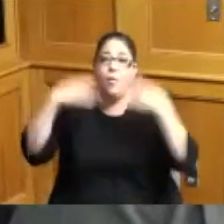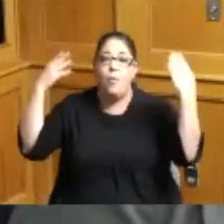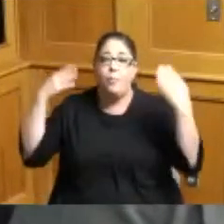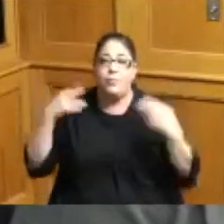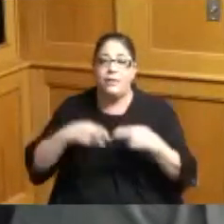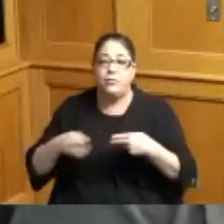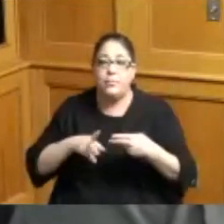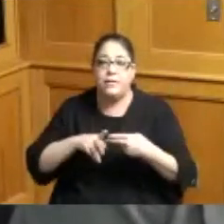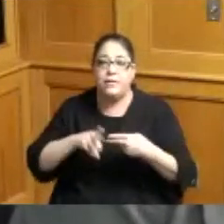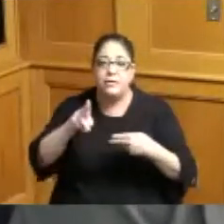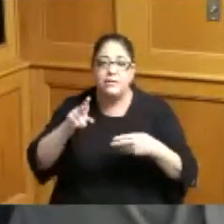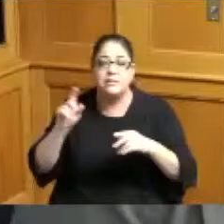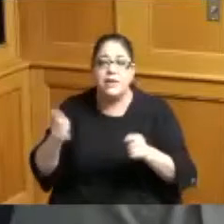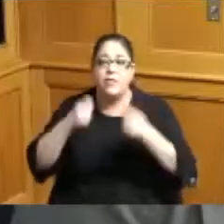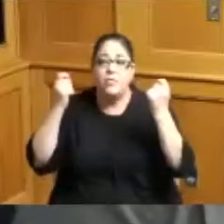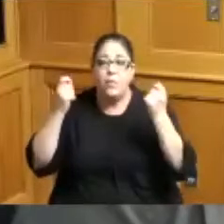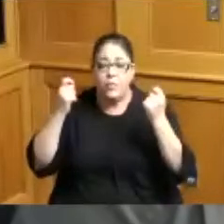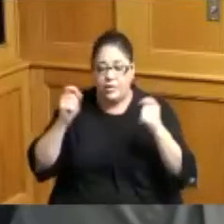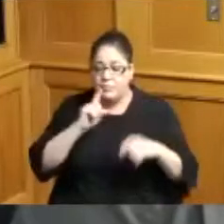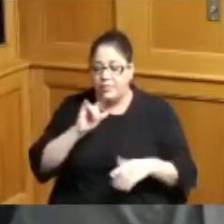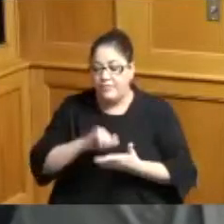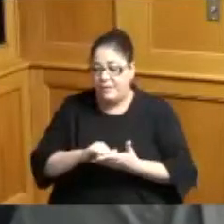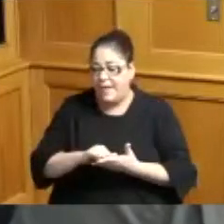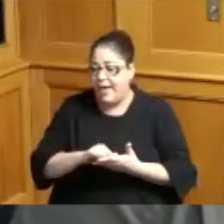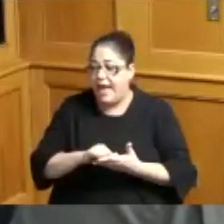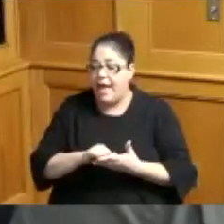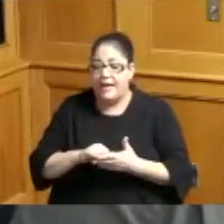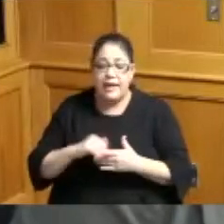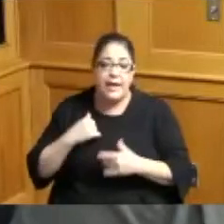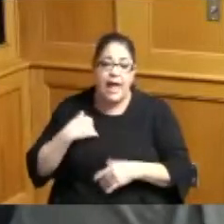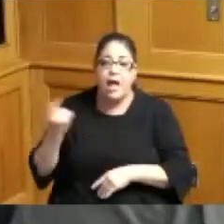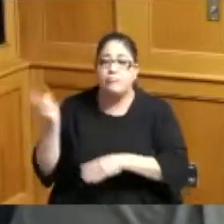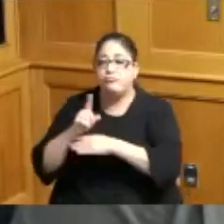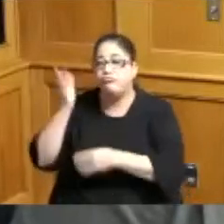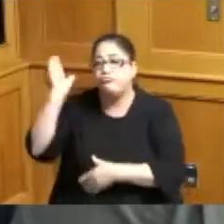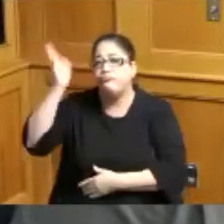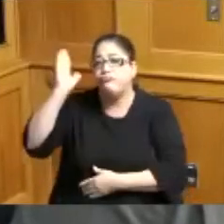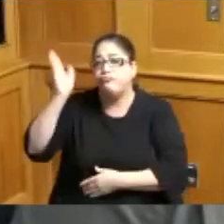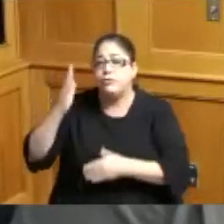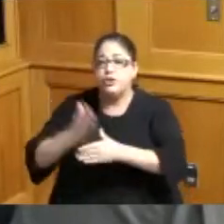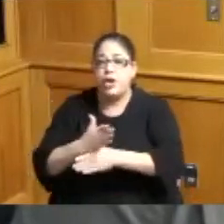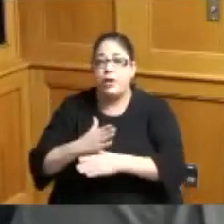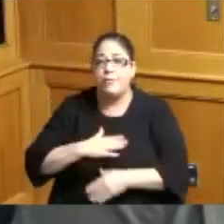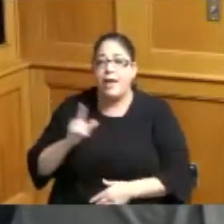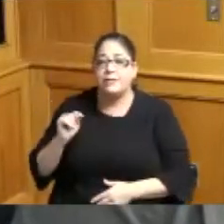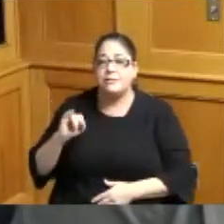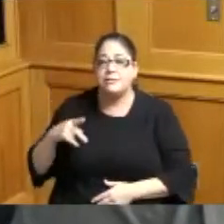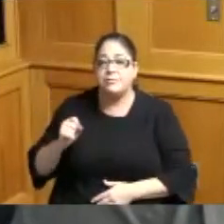a chance to be a speaker for them and share some some tips that I thought was important